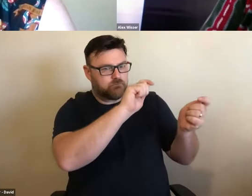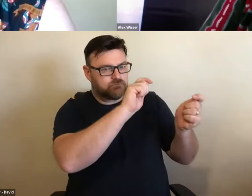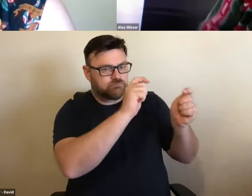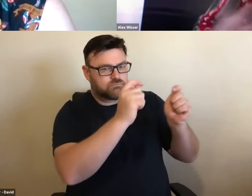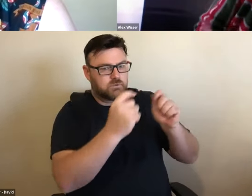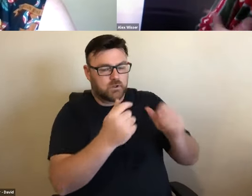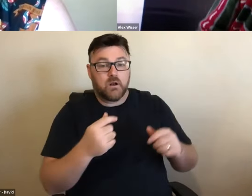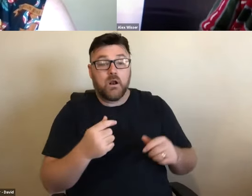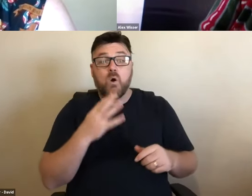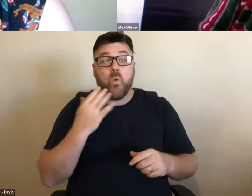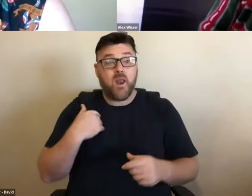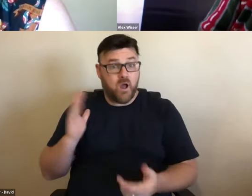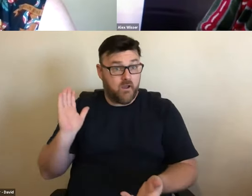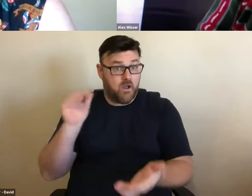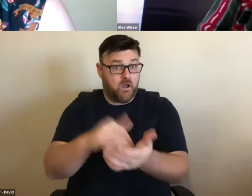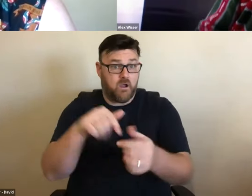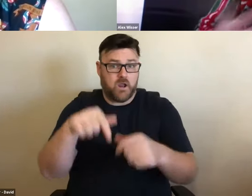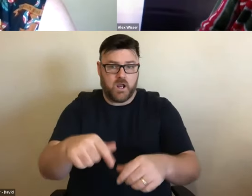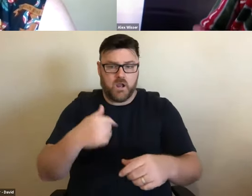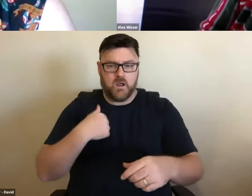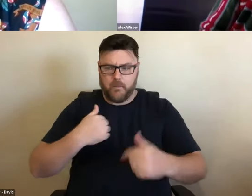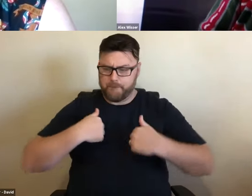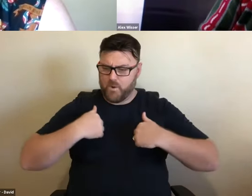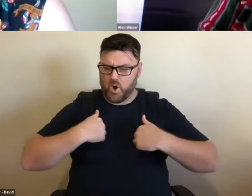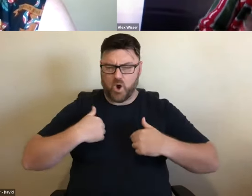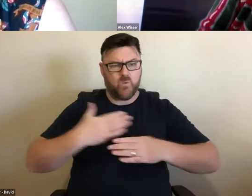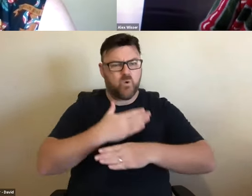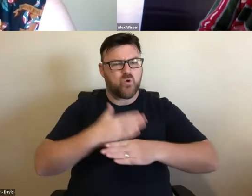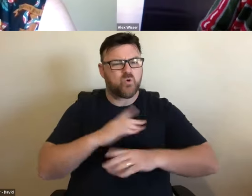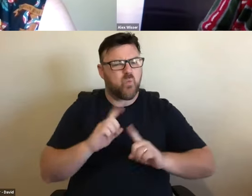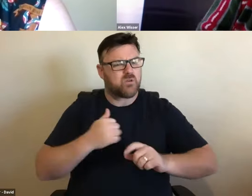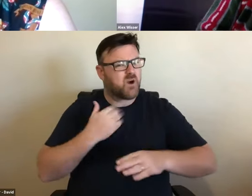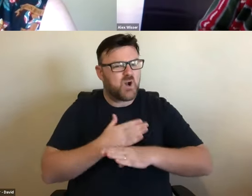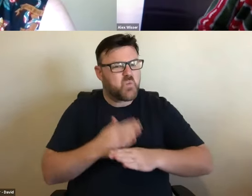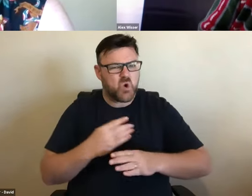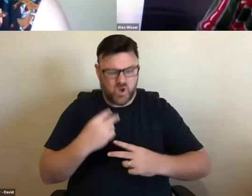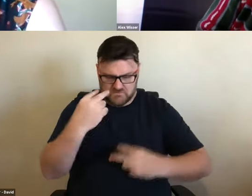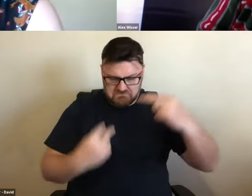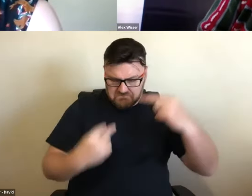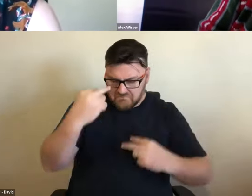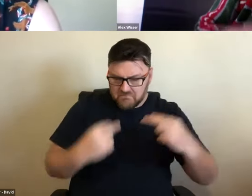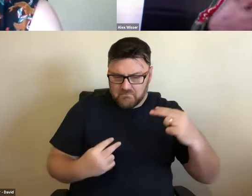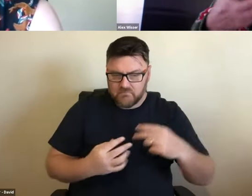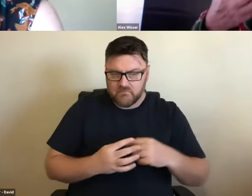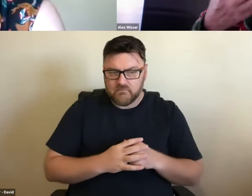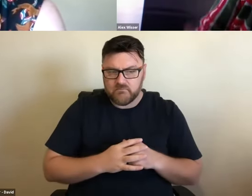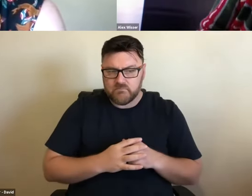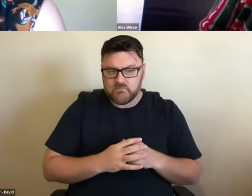my practice when I came out here, trying to figure out, well, what is your practice out here in the regions. Asking the question I